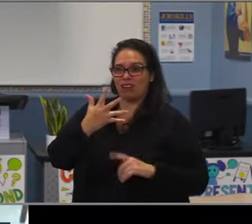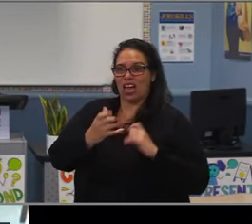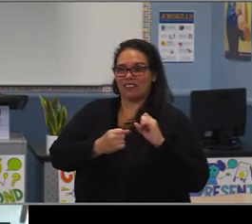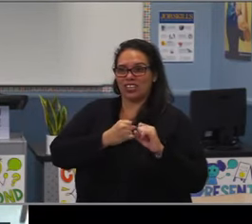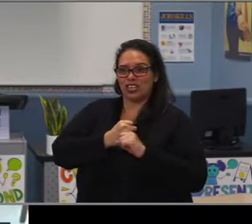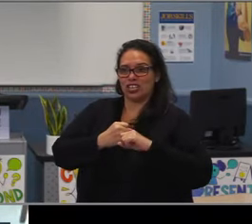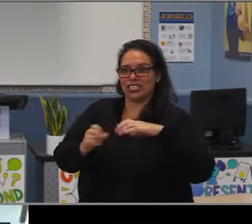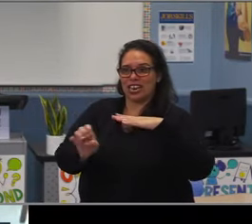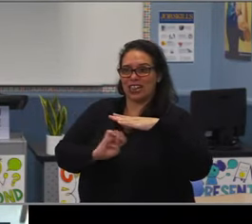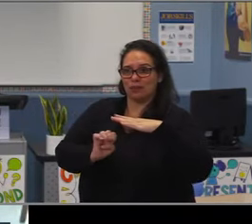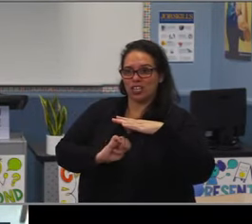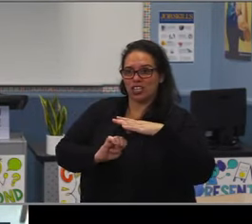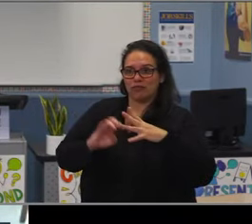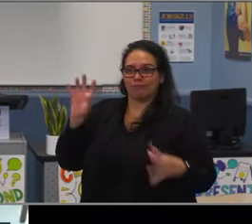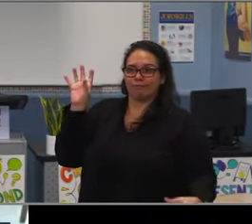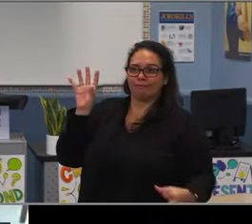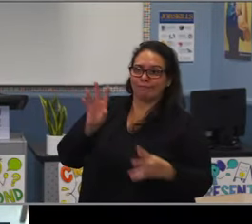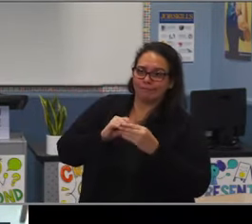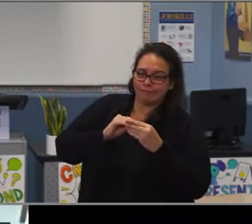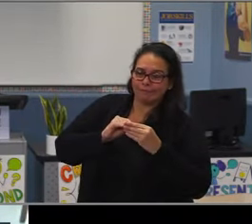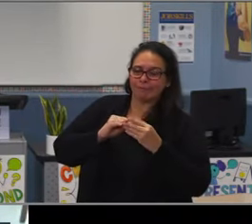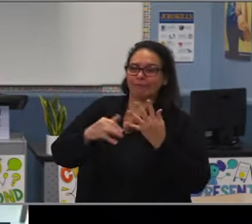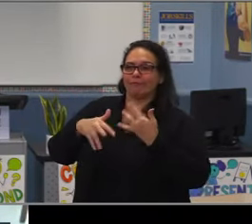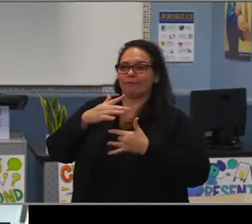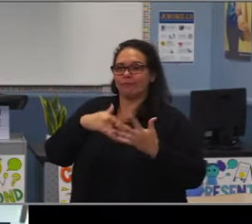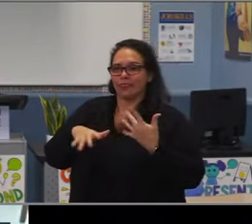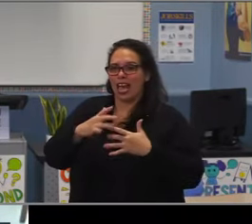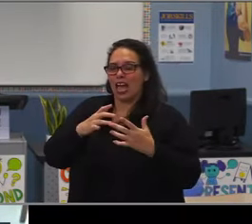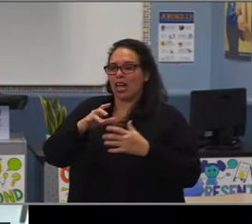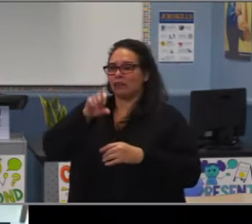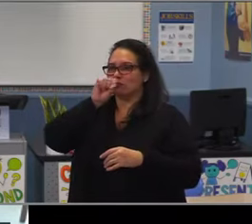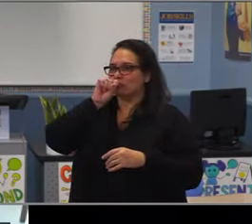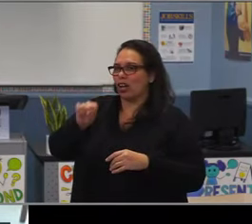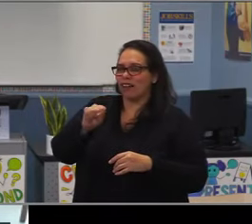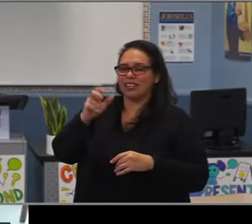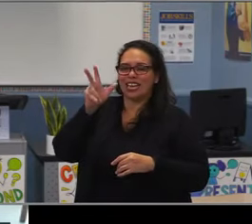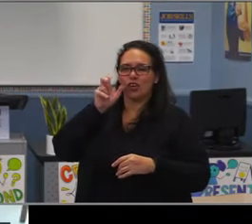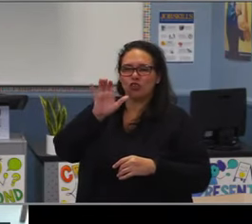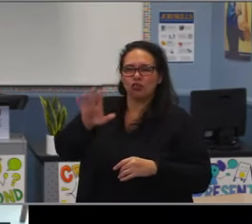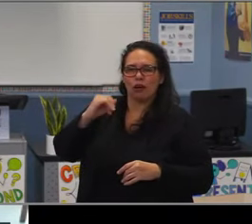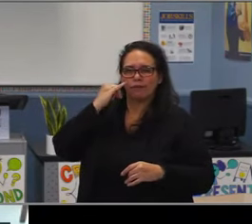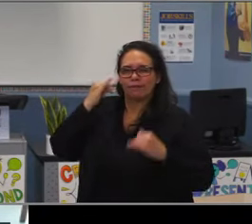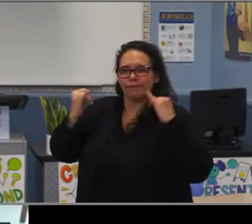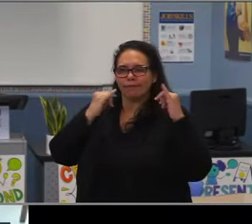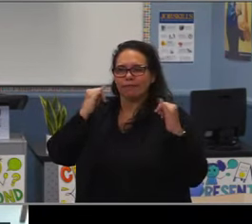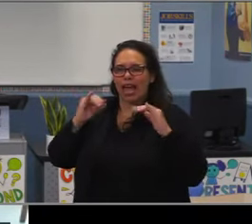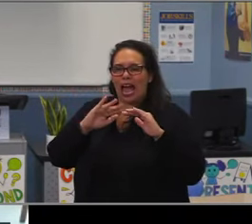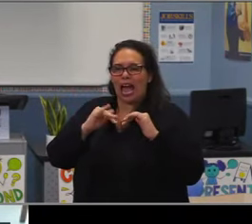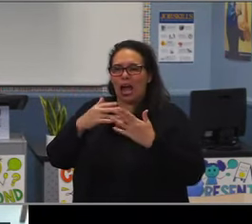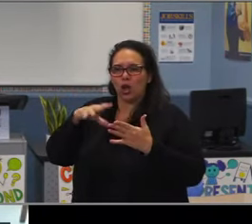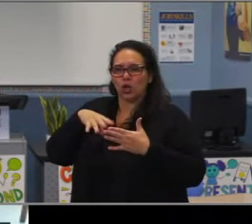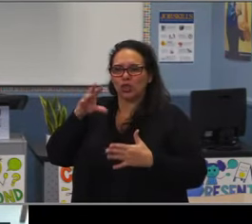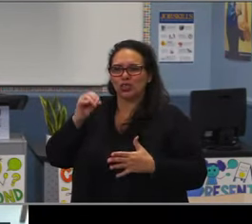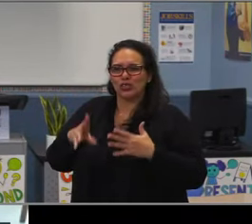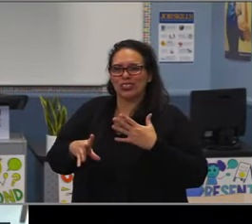that's one of the challenges that we have. And given that chronic absenteeism. So all of these things are sort of intertwined